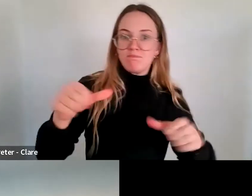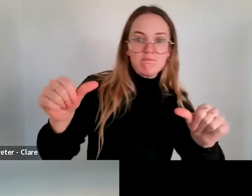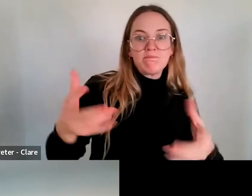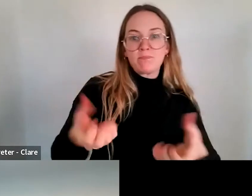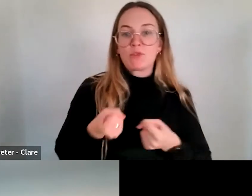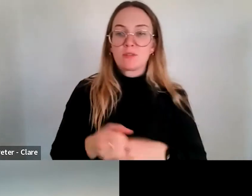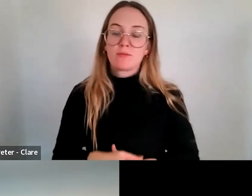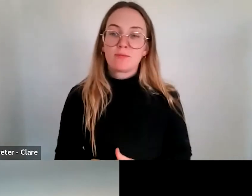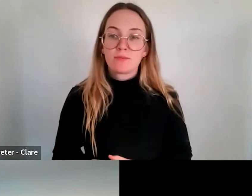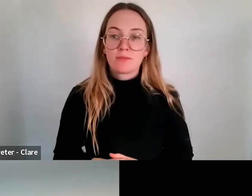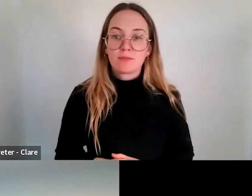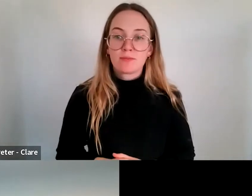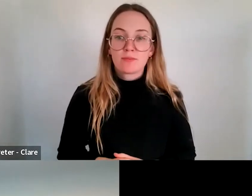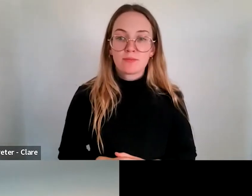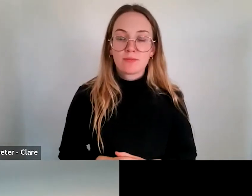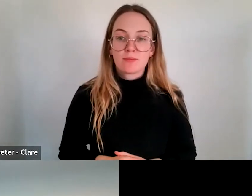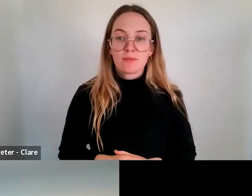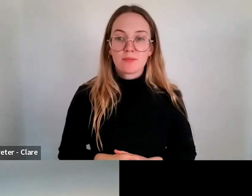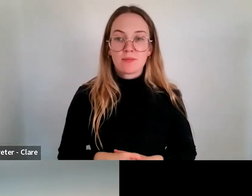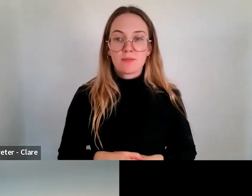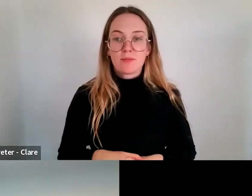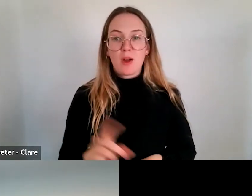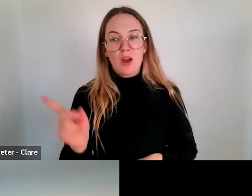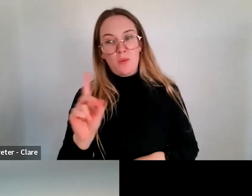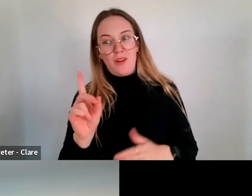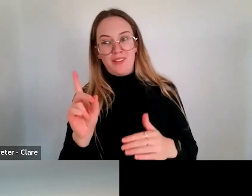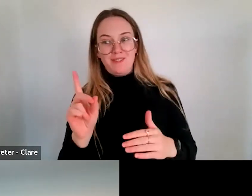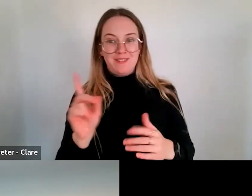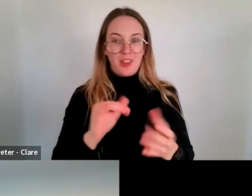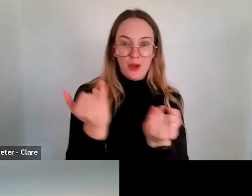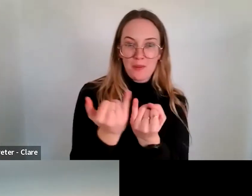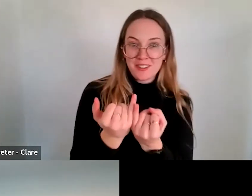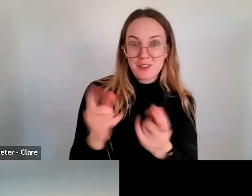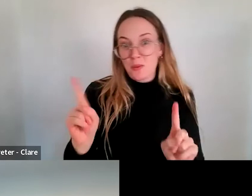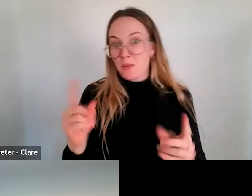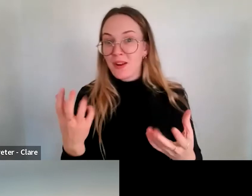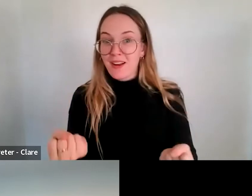they'll submit. I guess it's what that level of competition is from a small - a regional location.